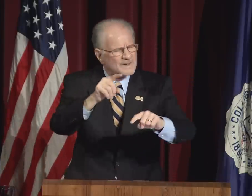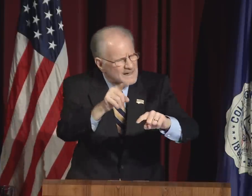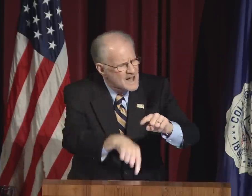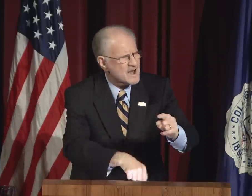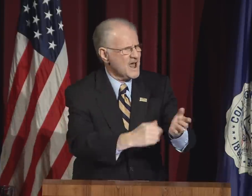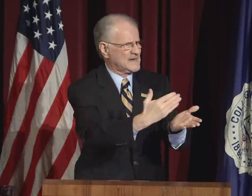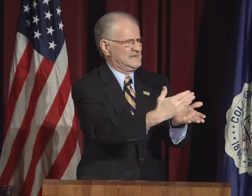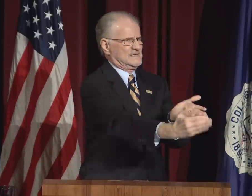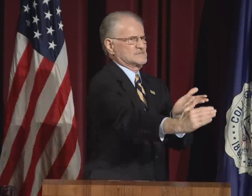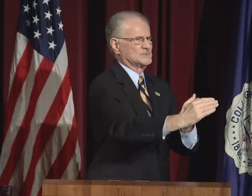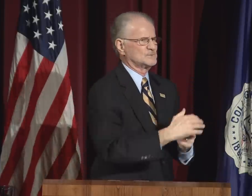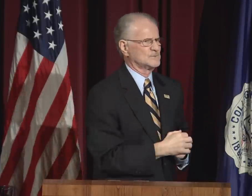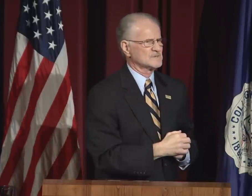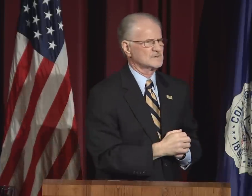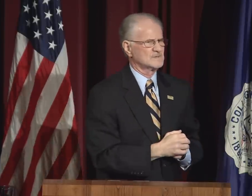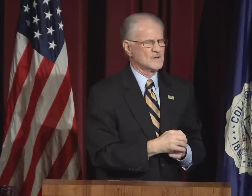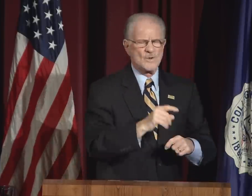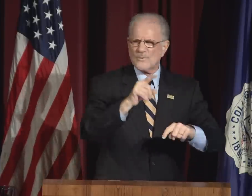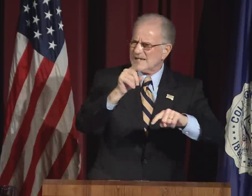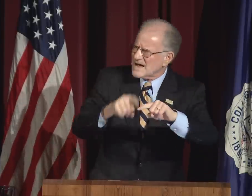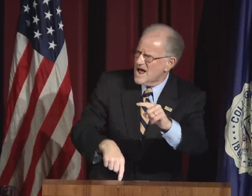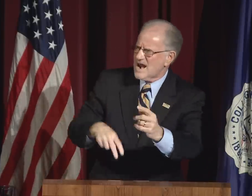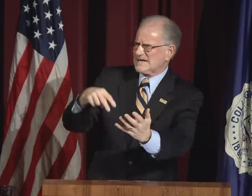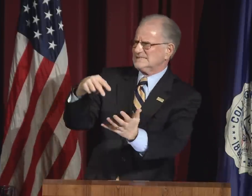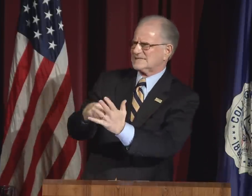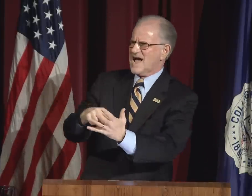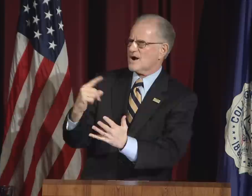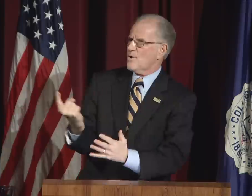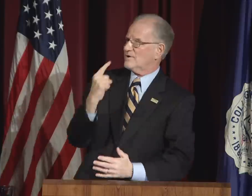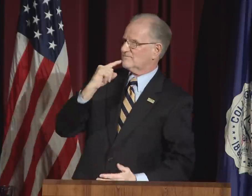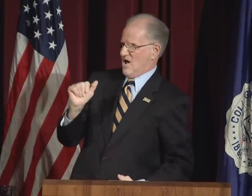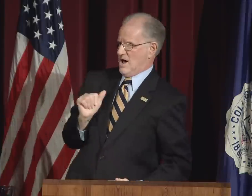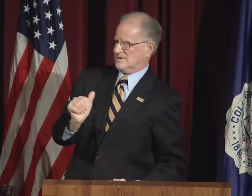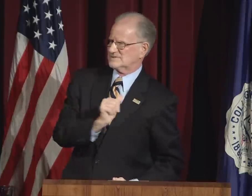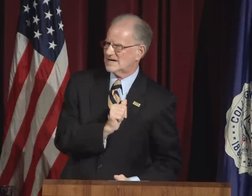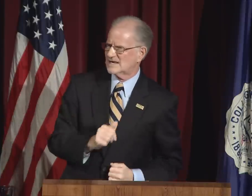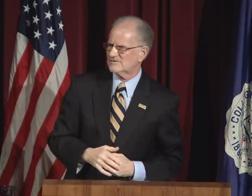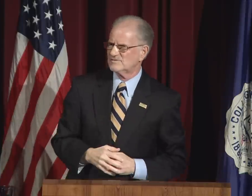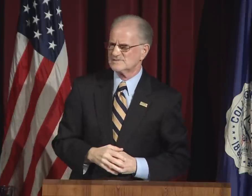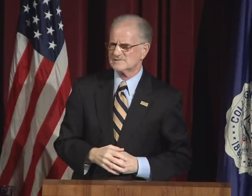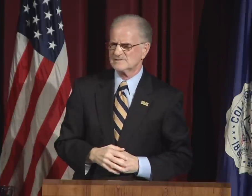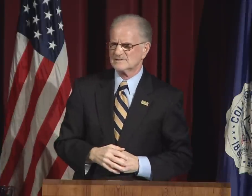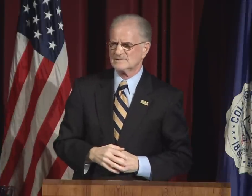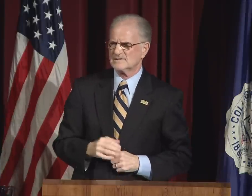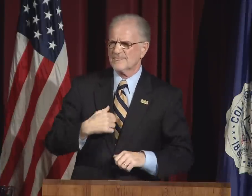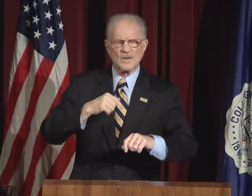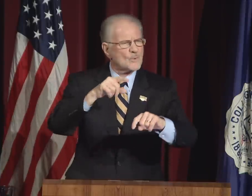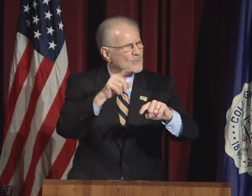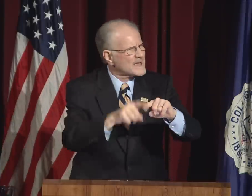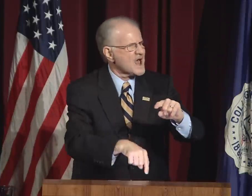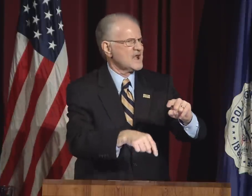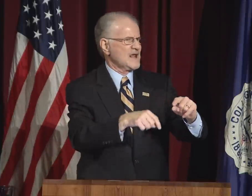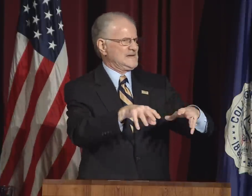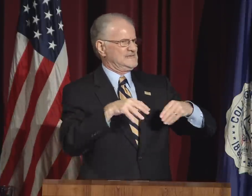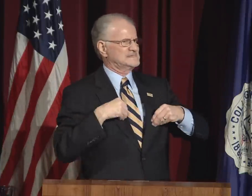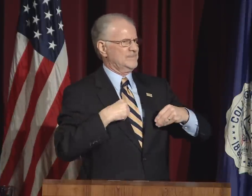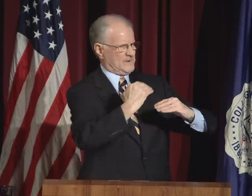flexible, and show courage. We cannot exclude.